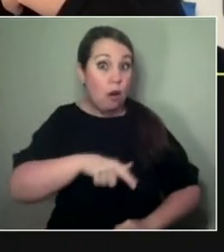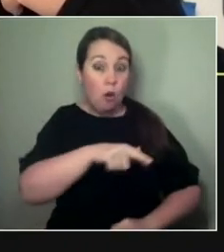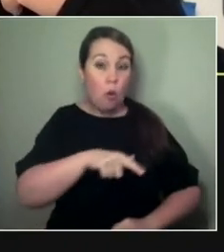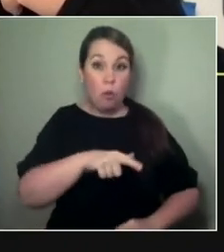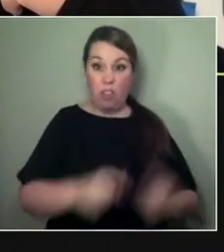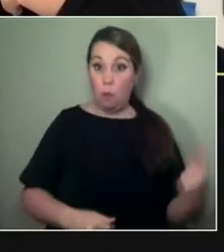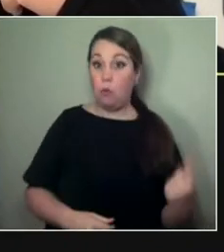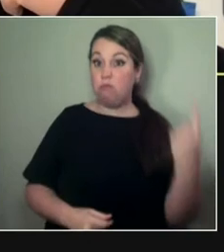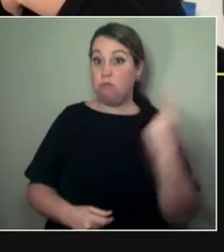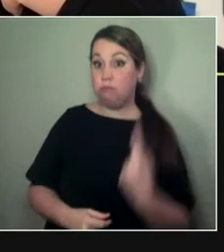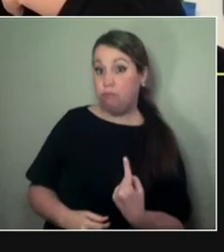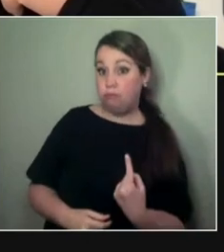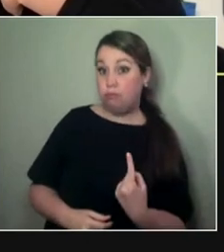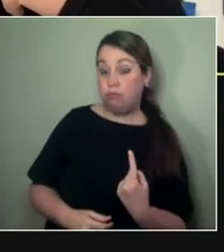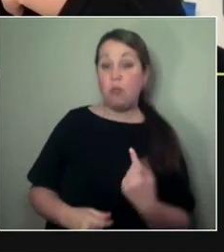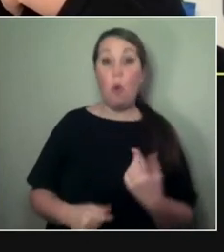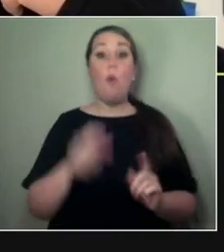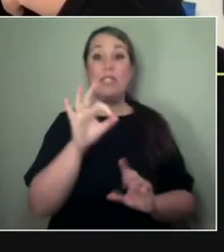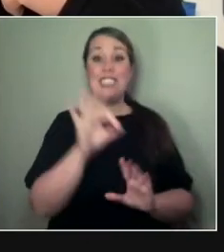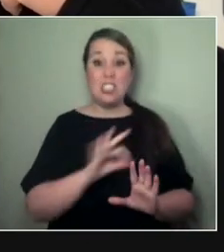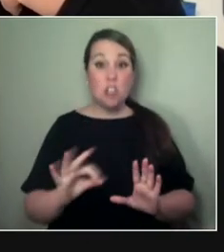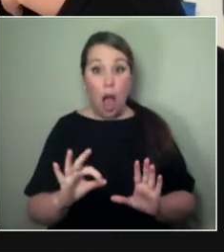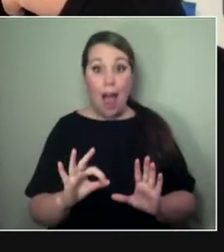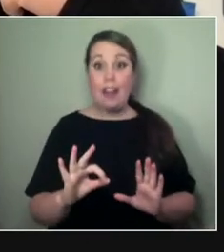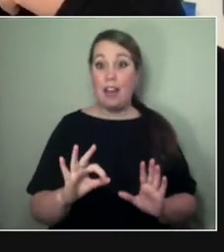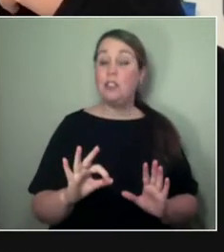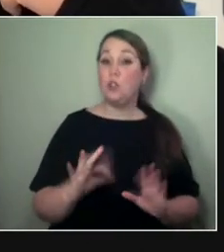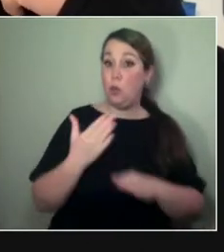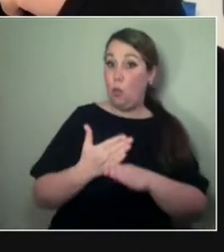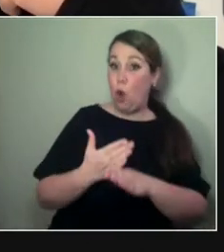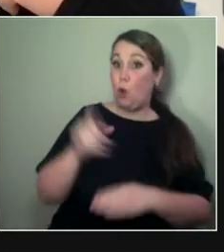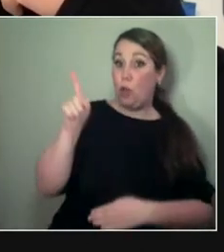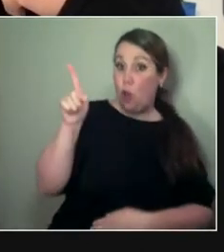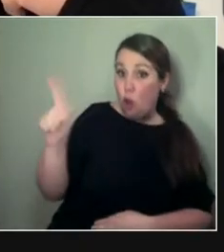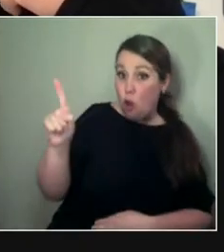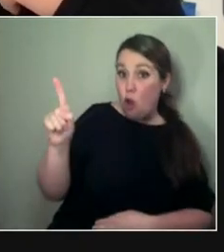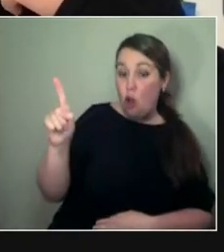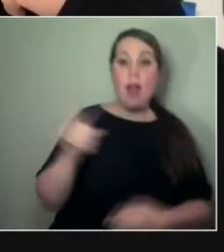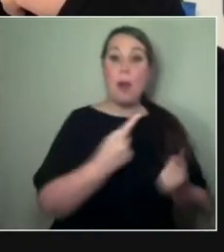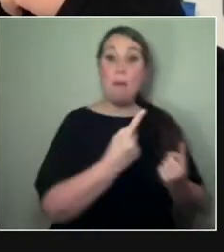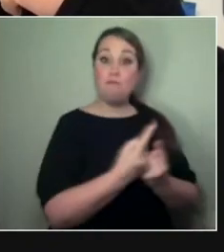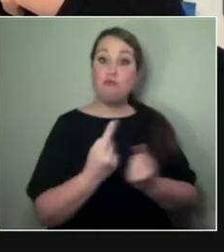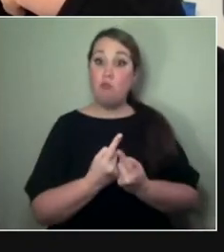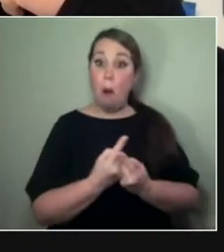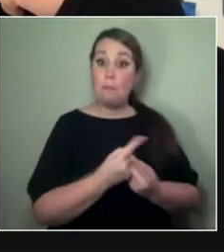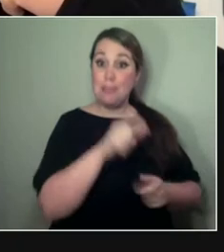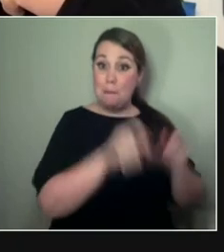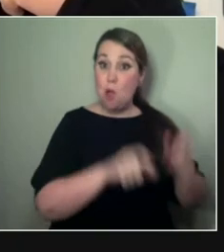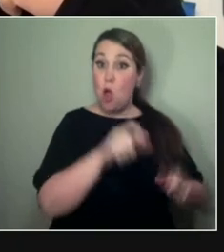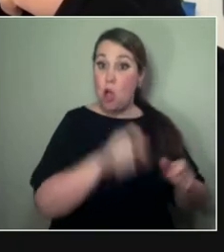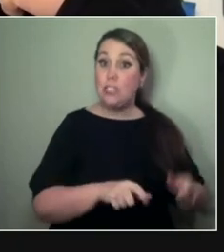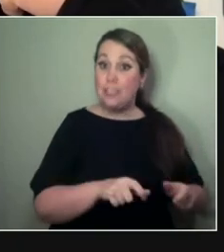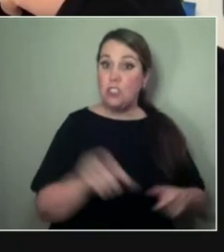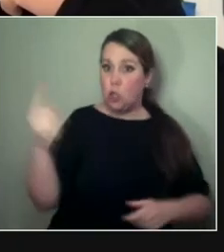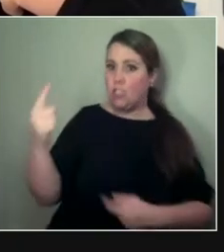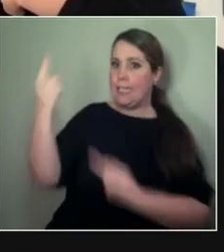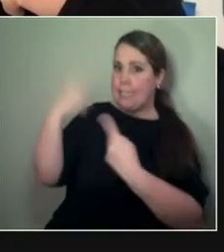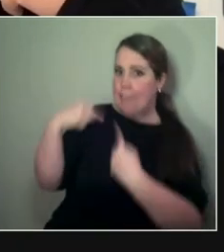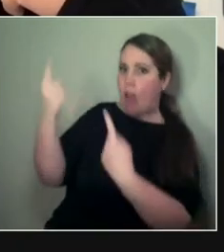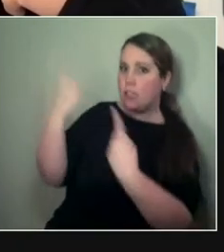of this moment? Would they have to find a designer to work with her and a props designer to gather all the set pieces?